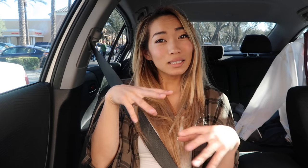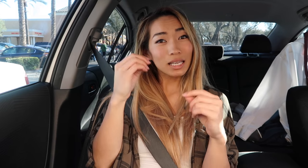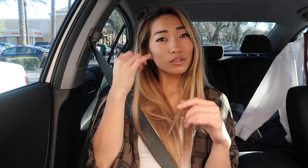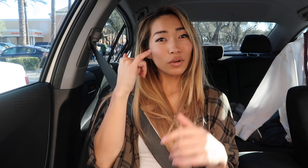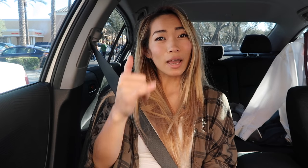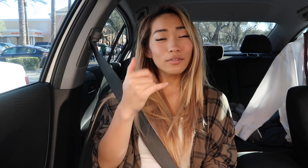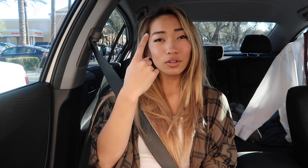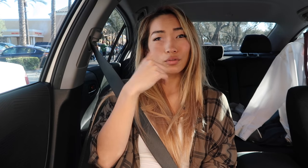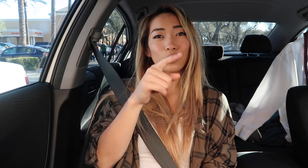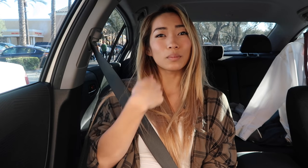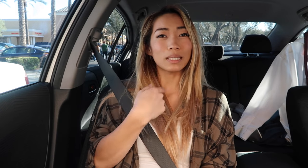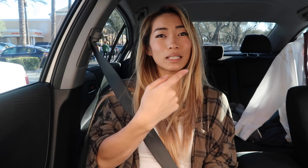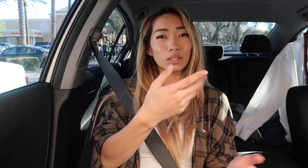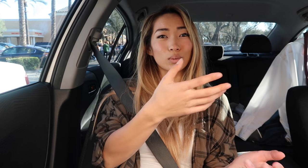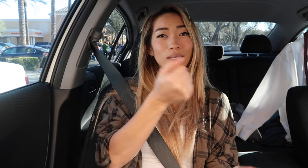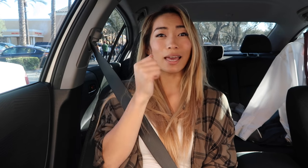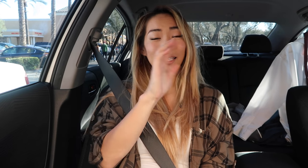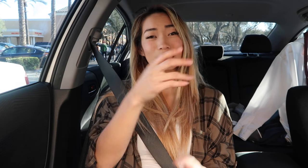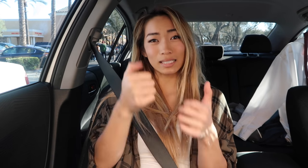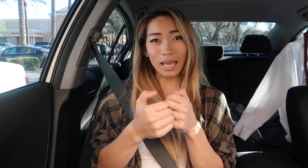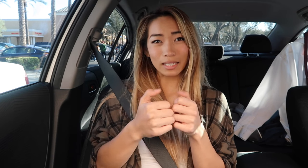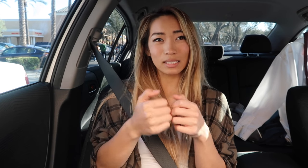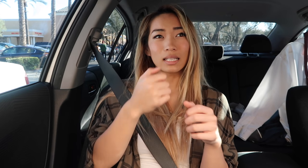I think it takes forever for me to get his texts